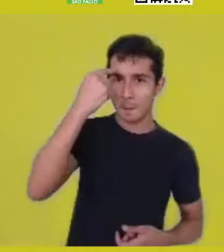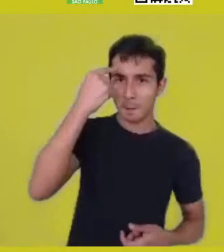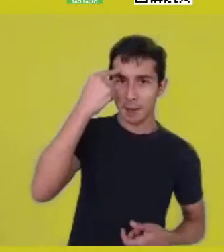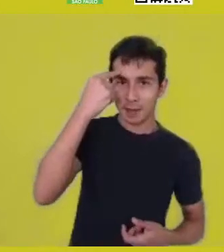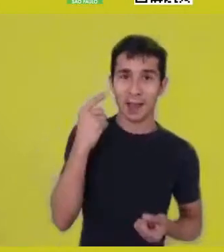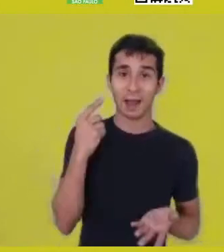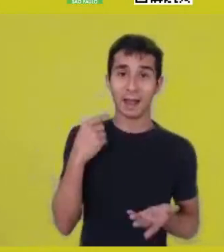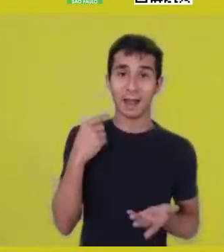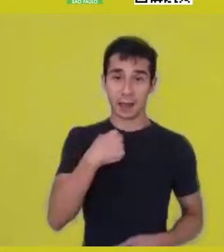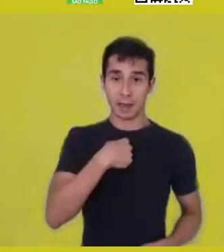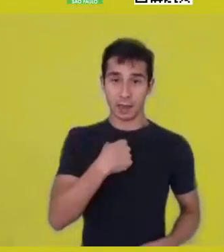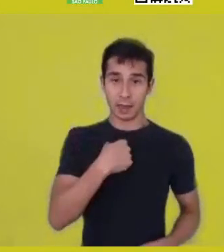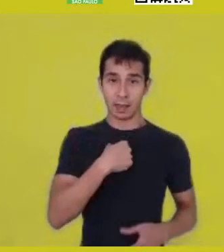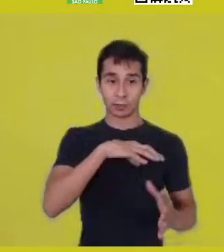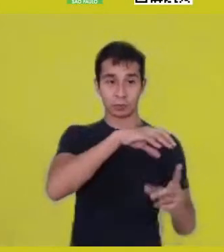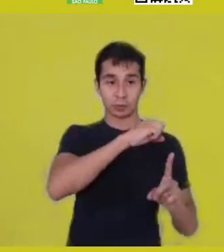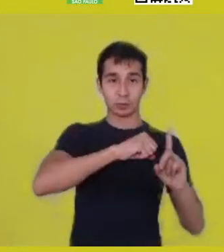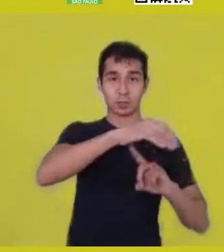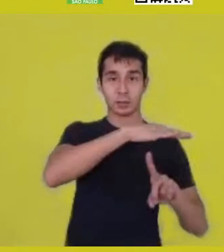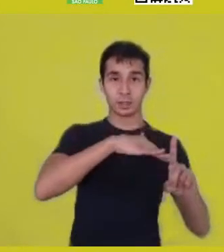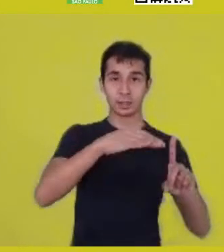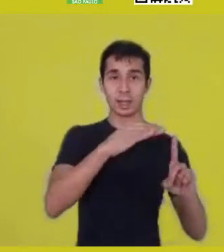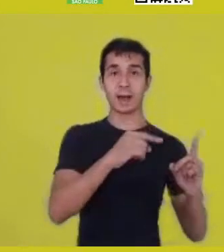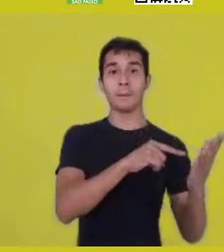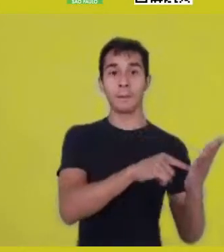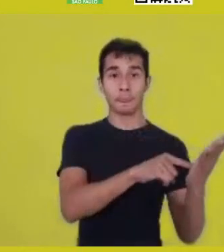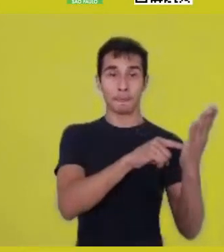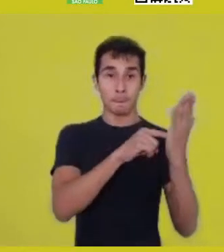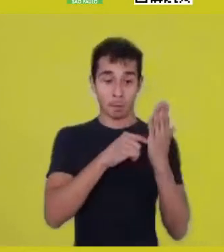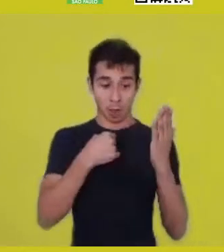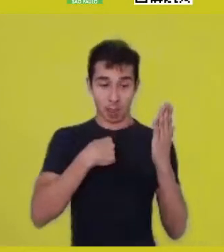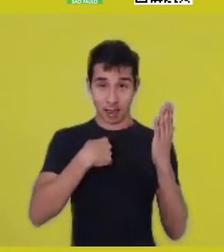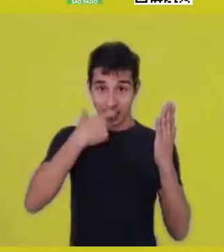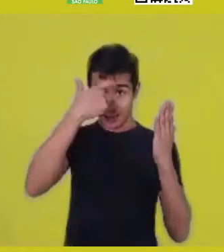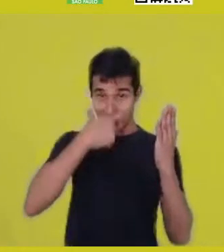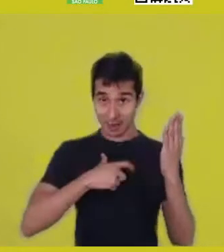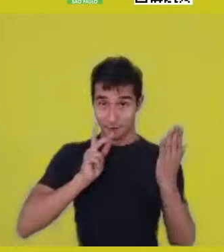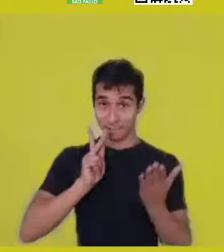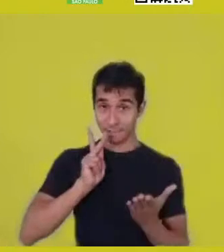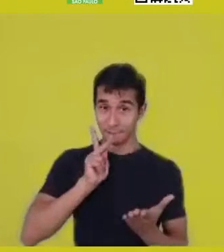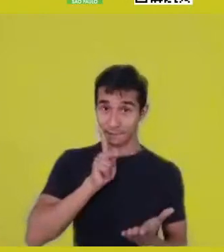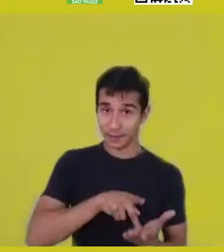when the mirror breaks up and each one gets one piece,